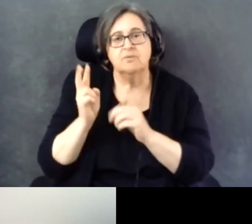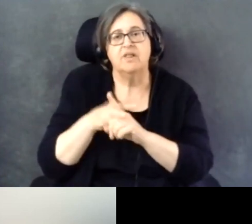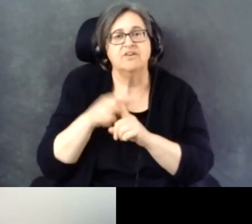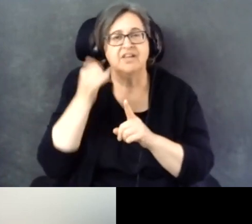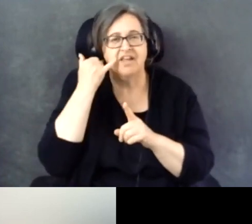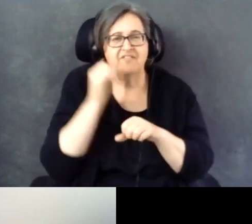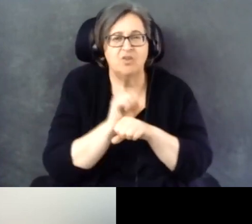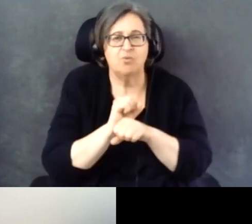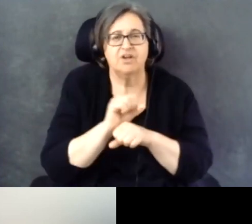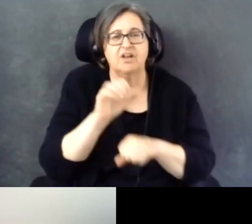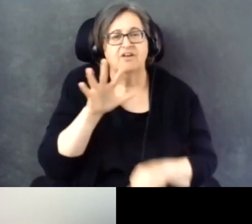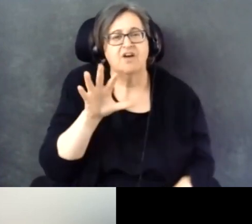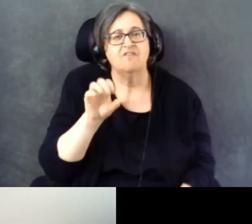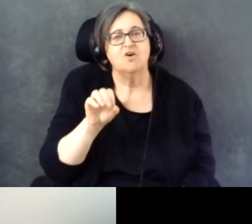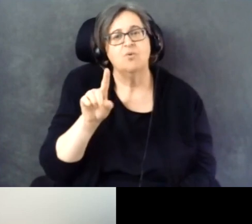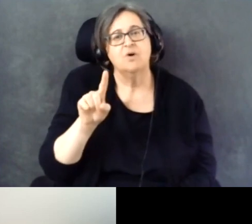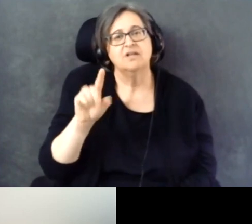at a 501(c)(3) organization.